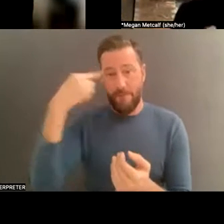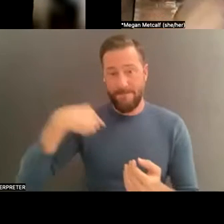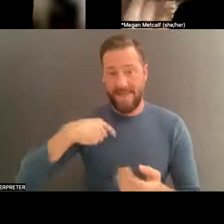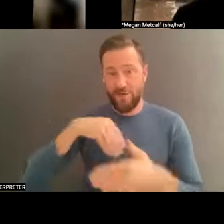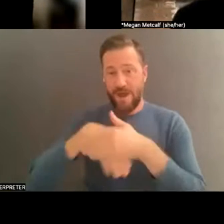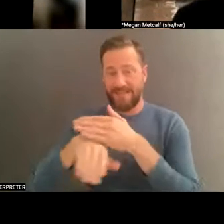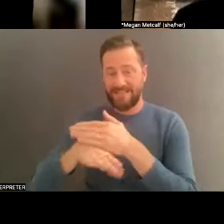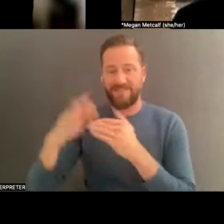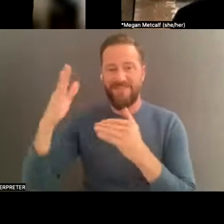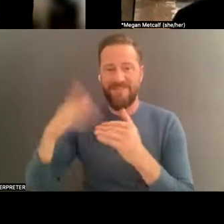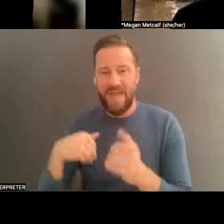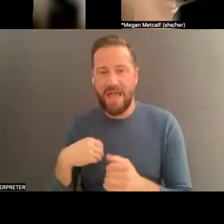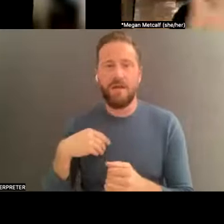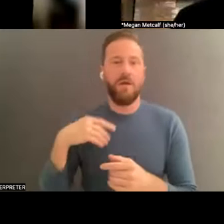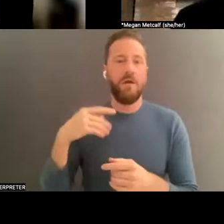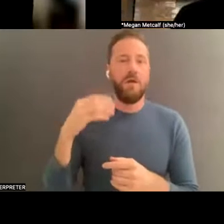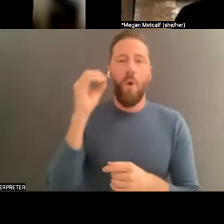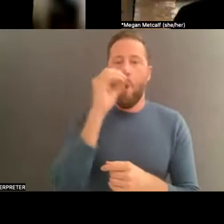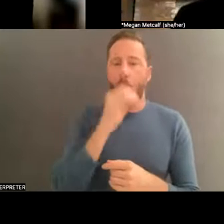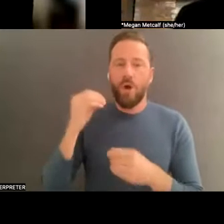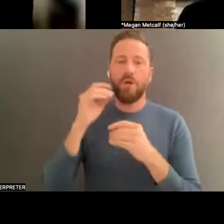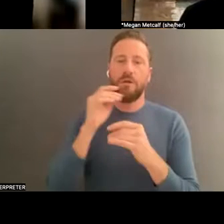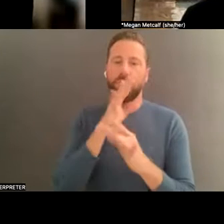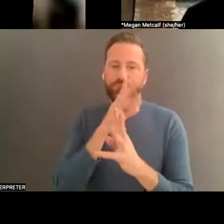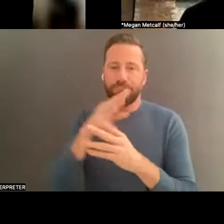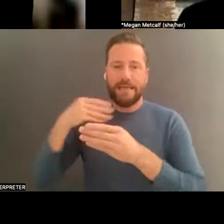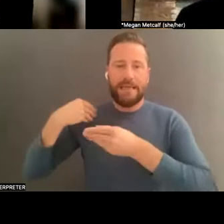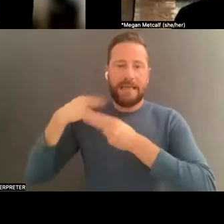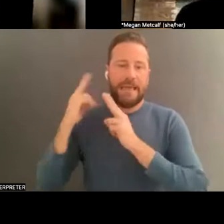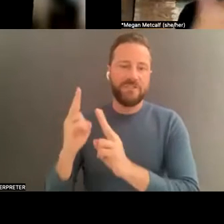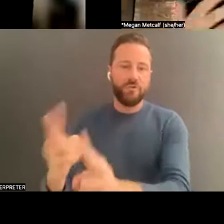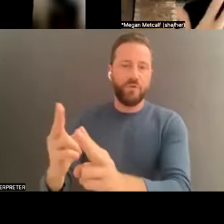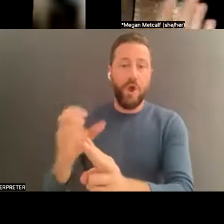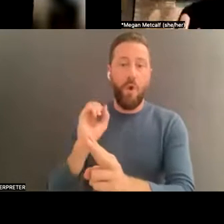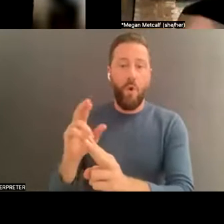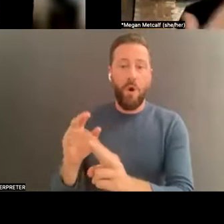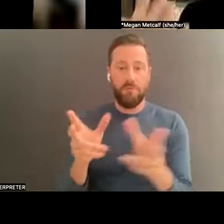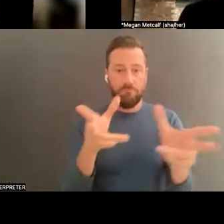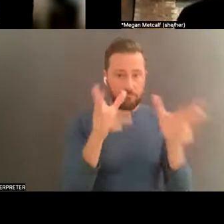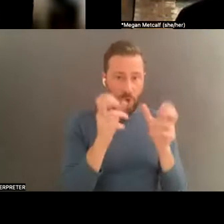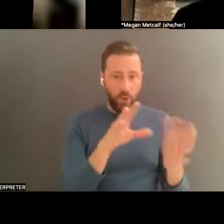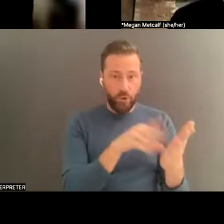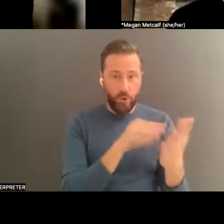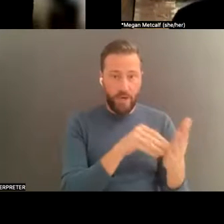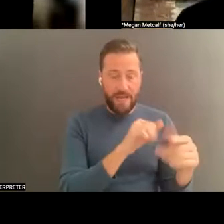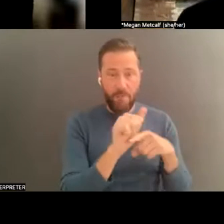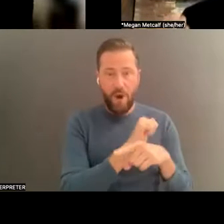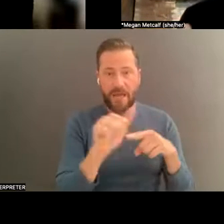or even learning a practice from someone. Like an embodied transmission, rather than